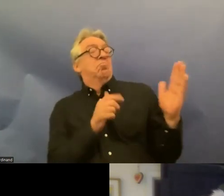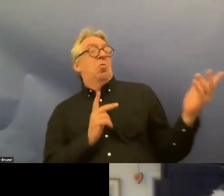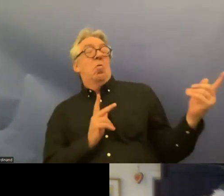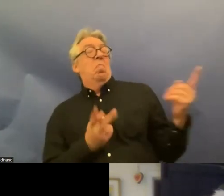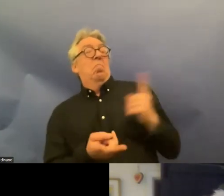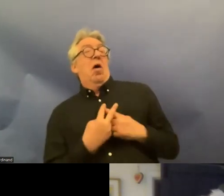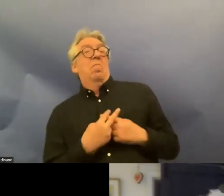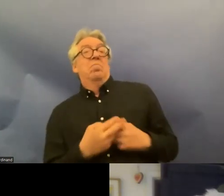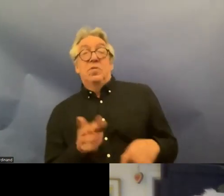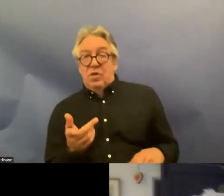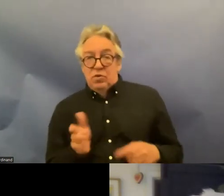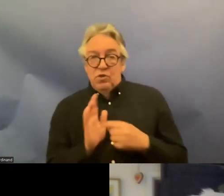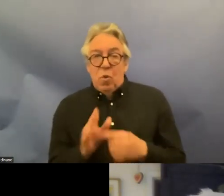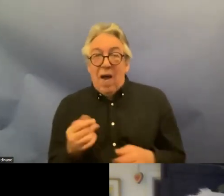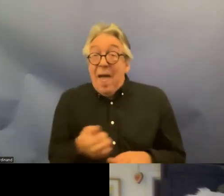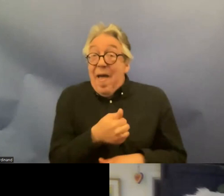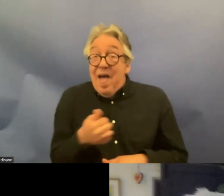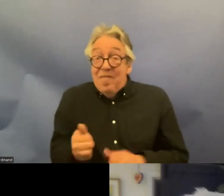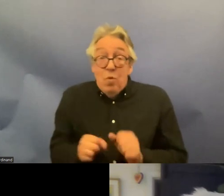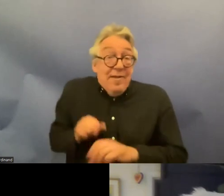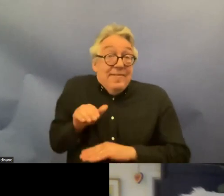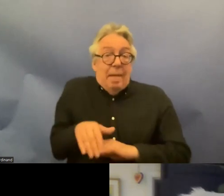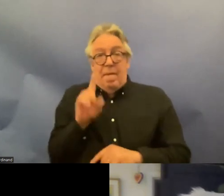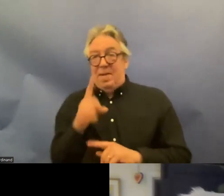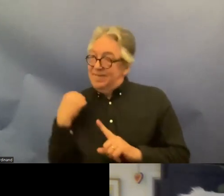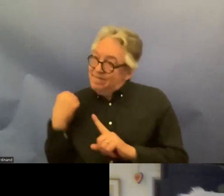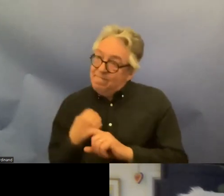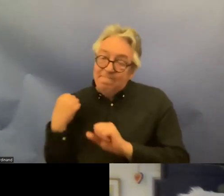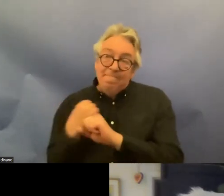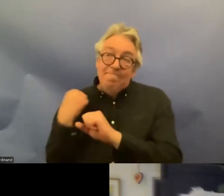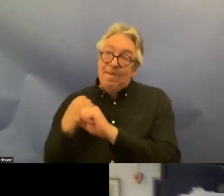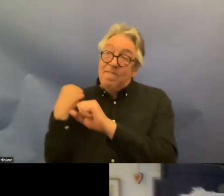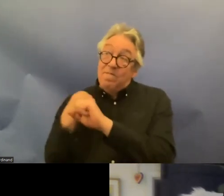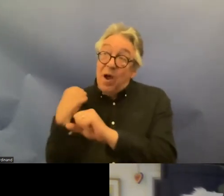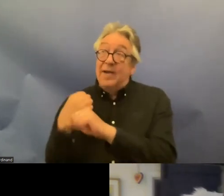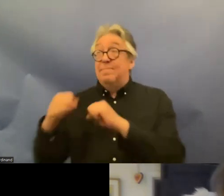single development we have to still fight for and uh campaign for thank you